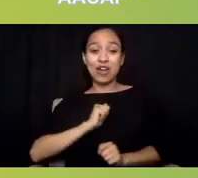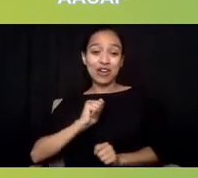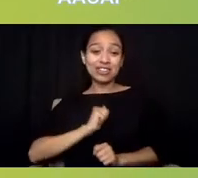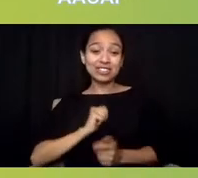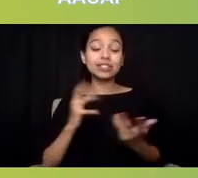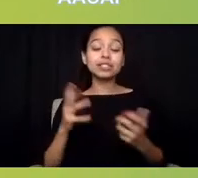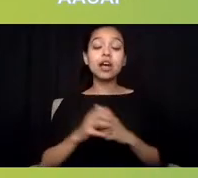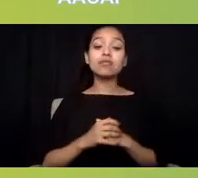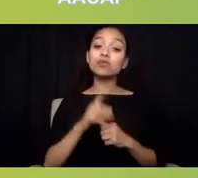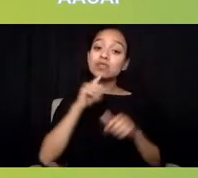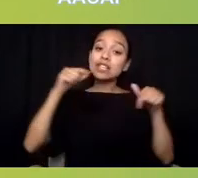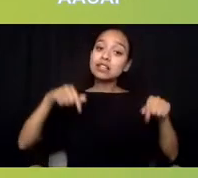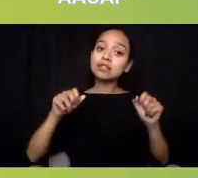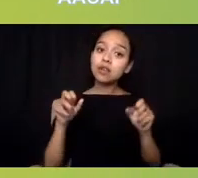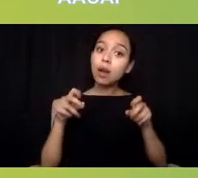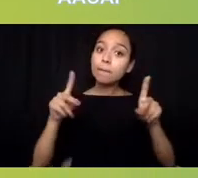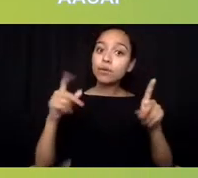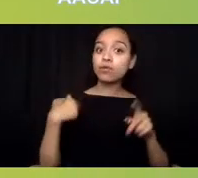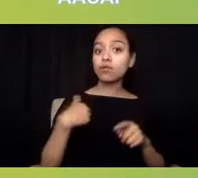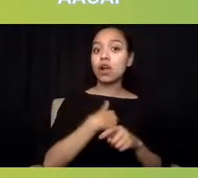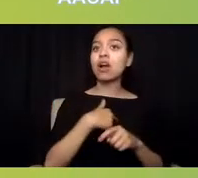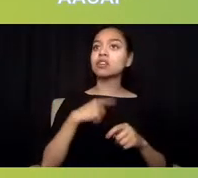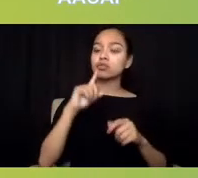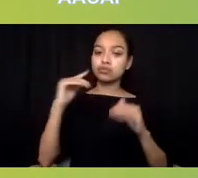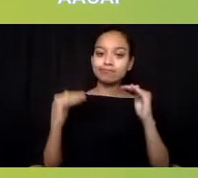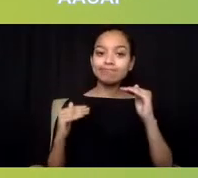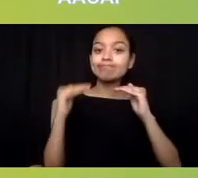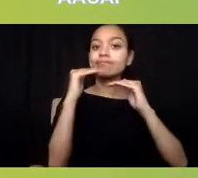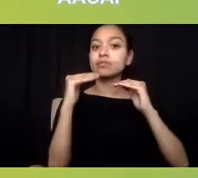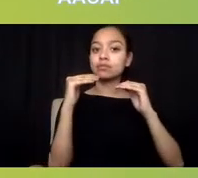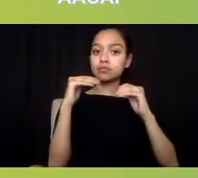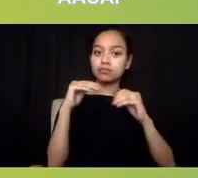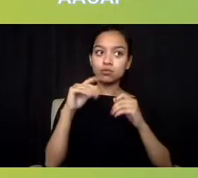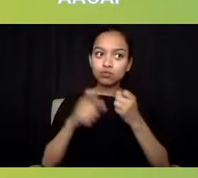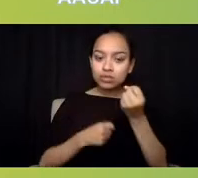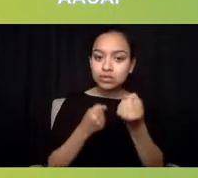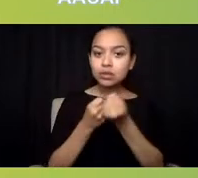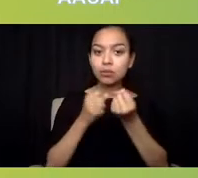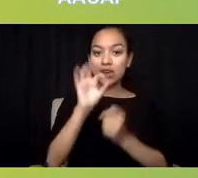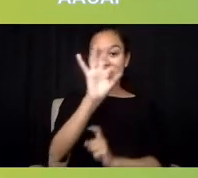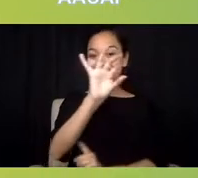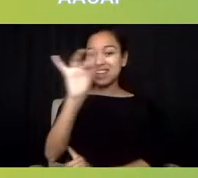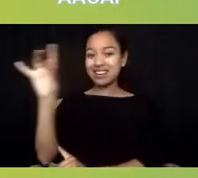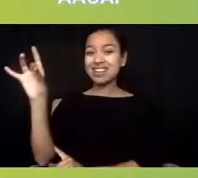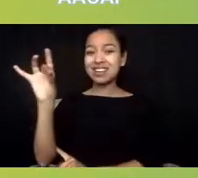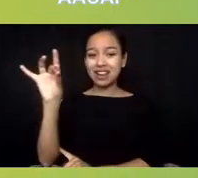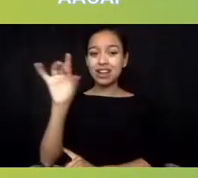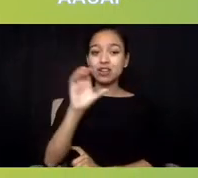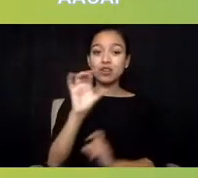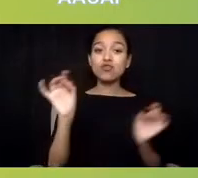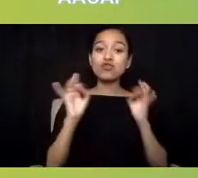to really leverage this 988 crisis continuum. When you think about calling 988,